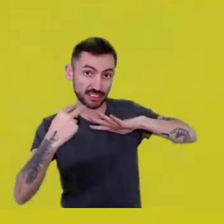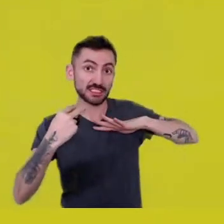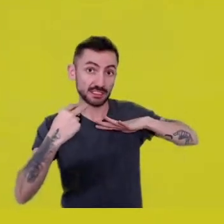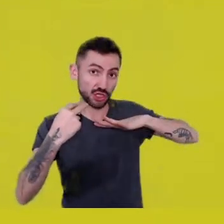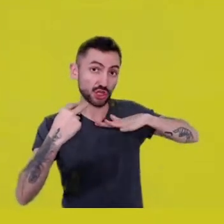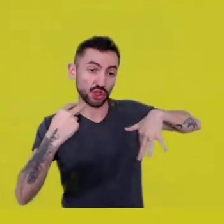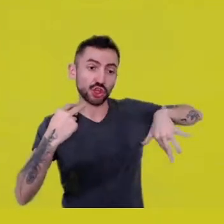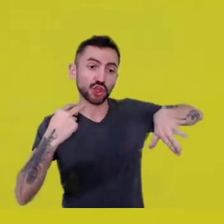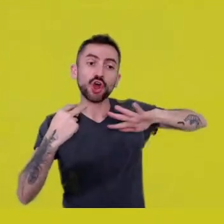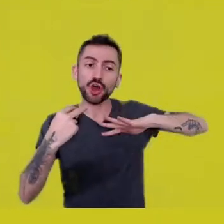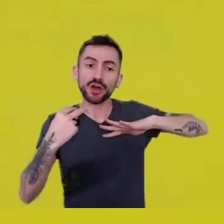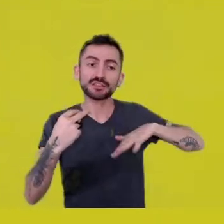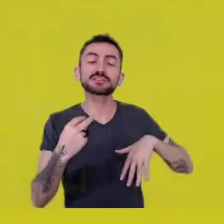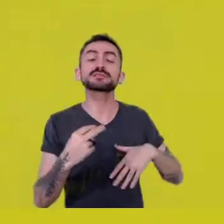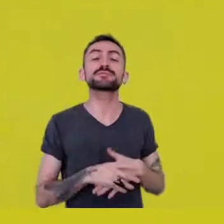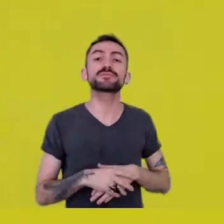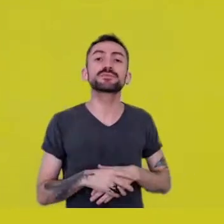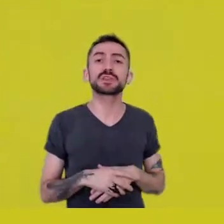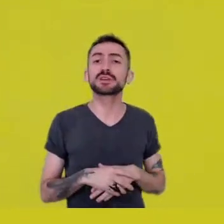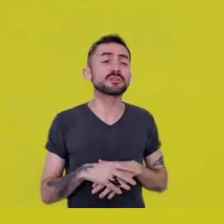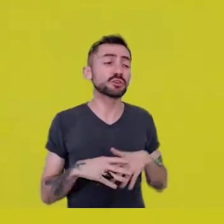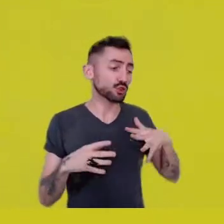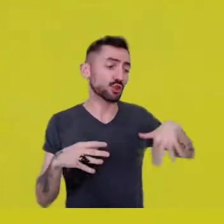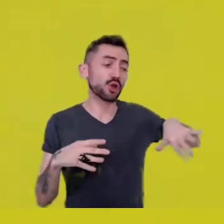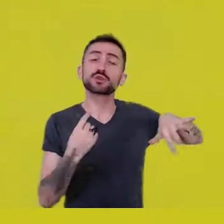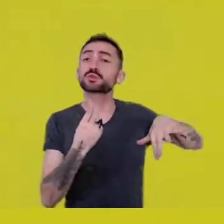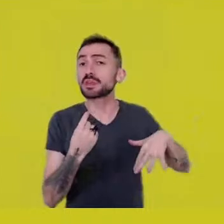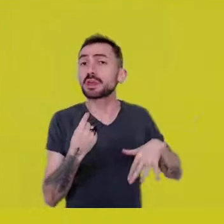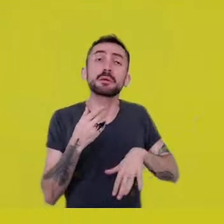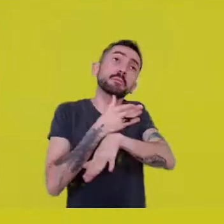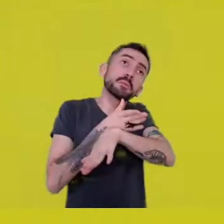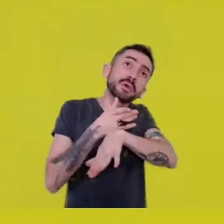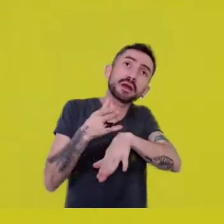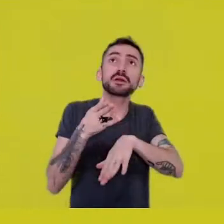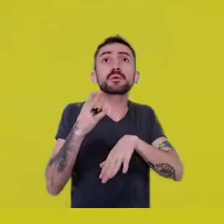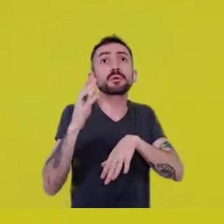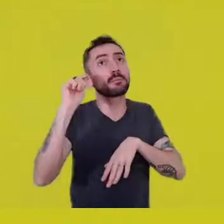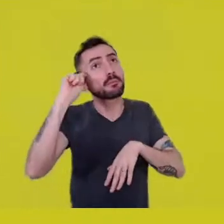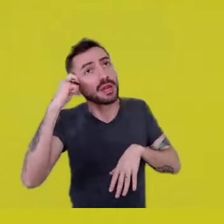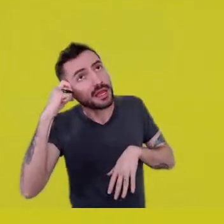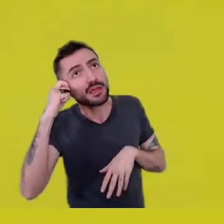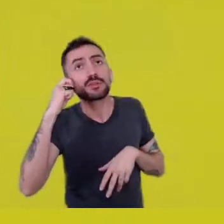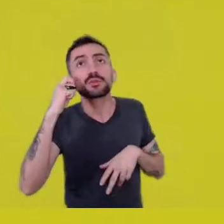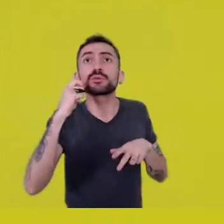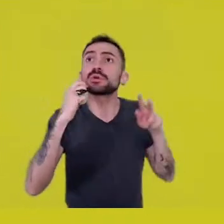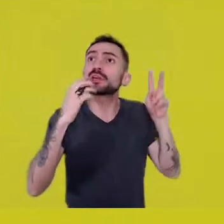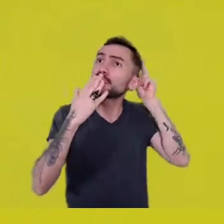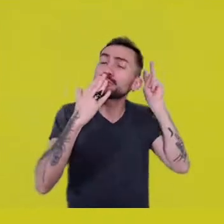which segregates us, black, Native and white, but sees us as possibilities.